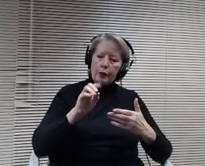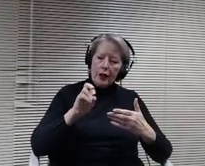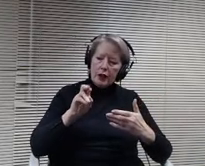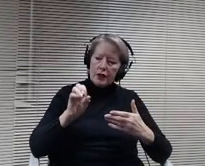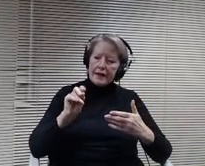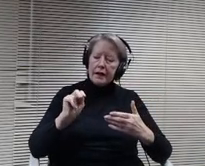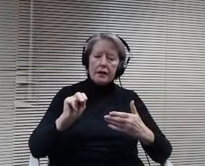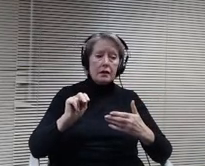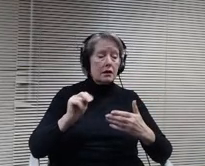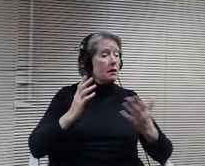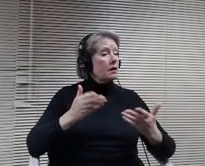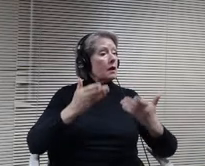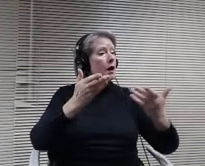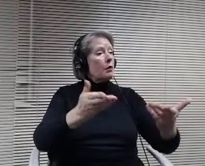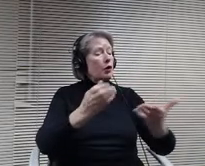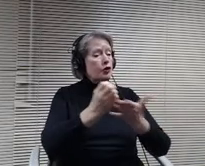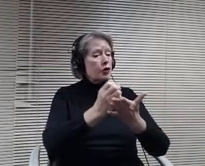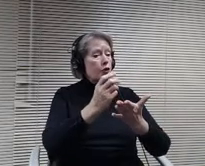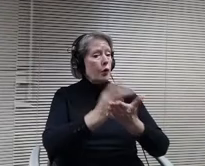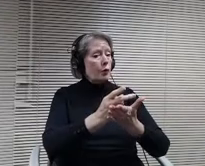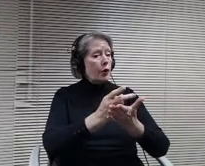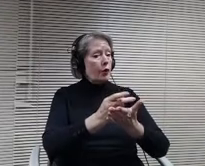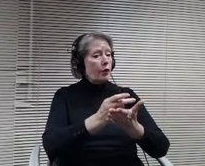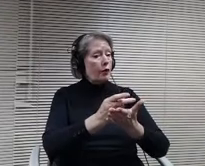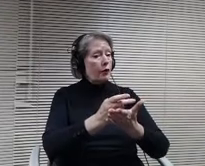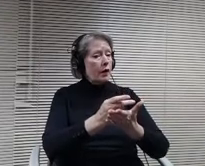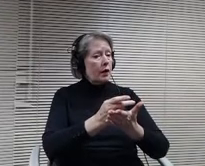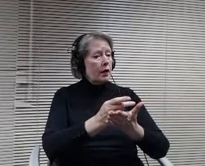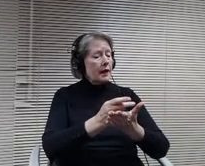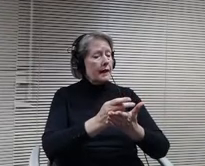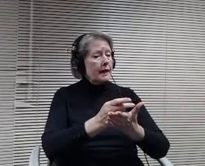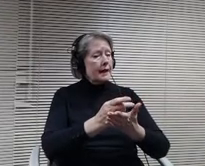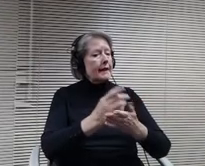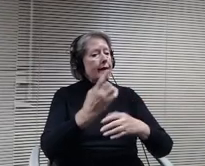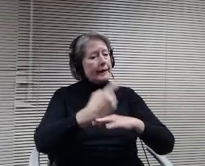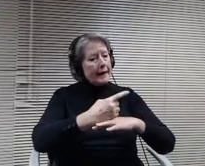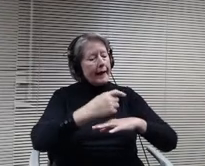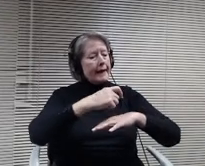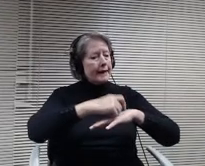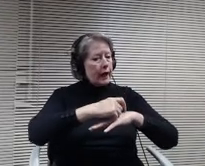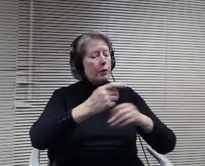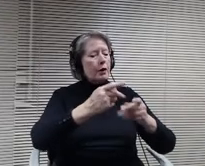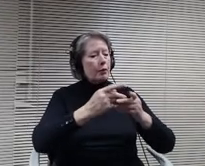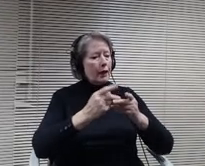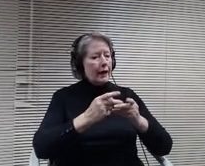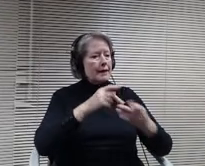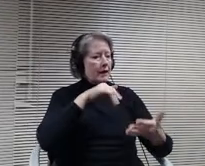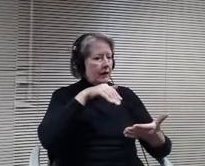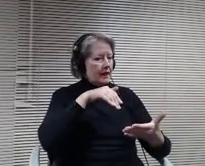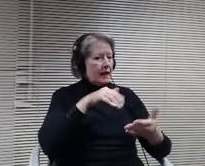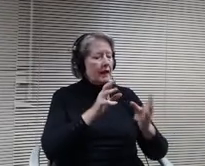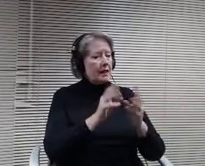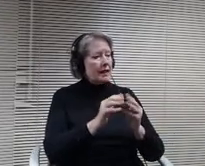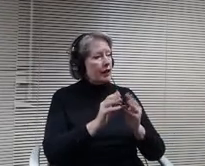the daytime in place of study sessions as presented? Mike, I think I saw you first. Mark second.